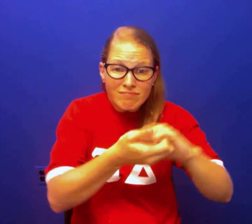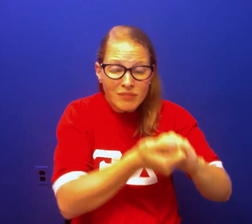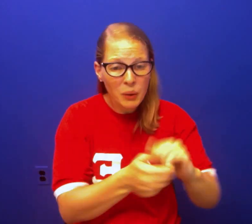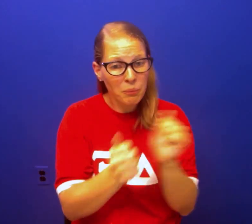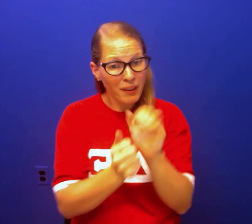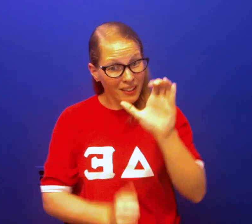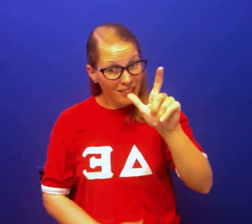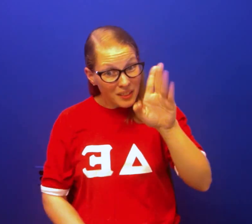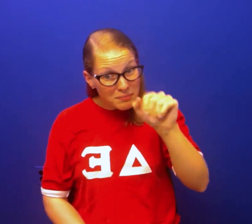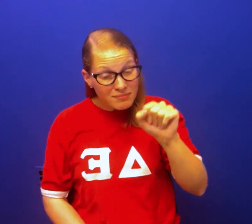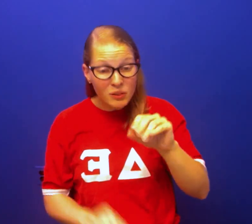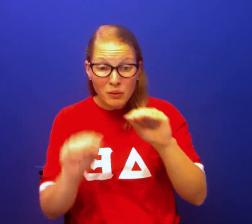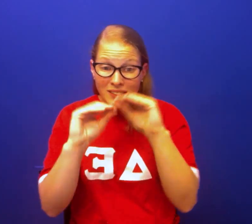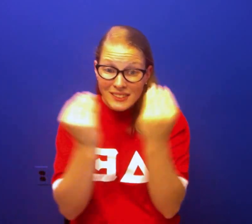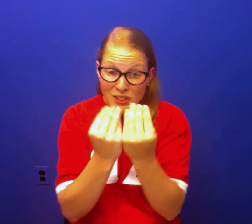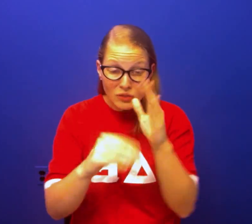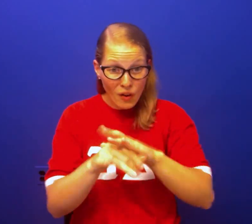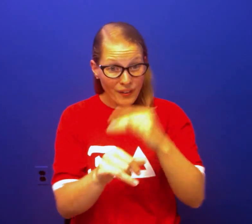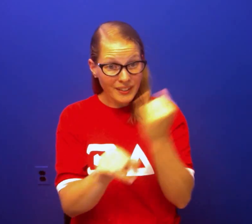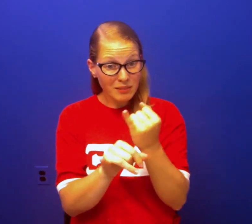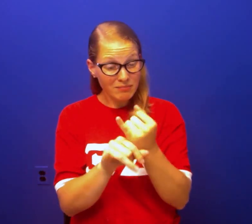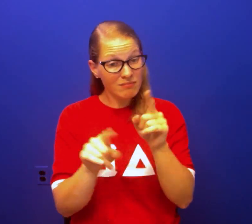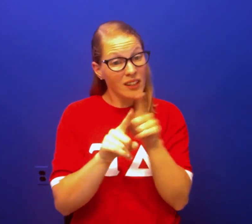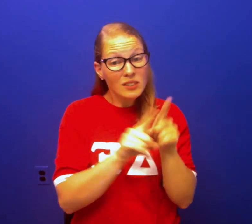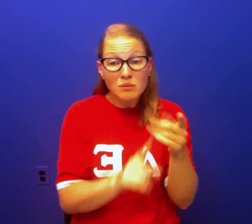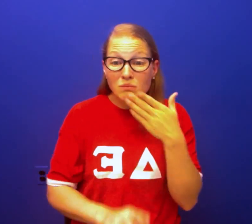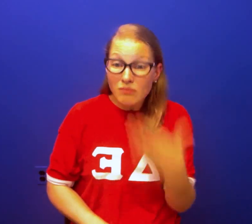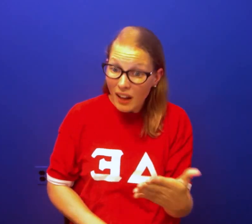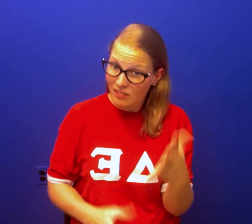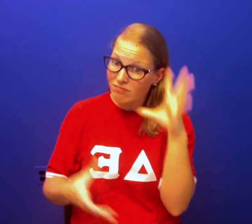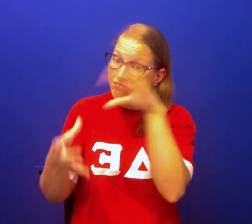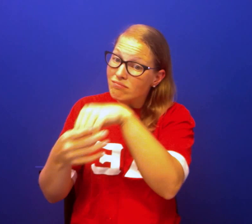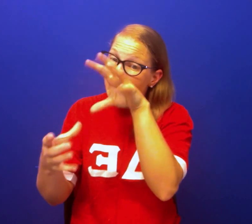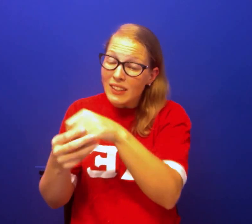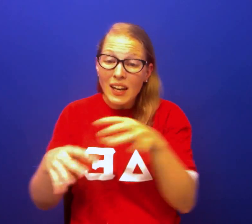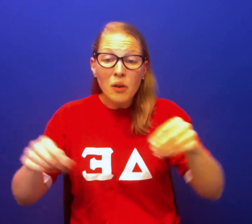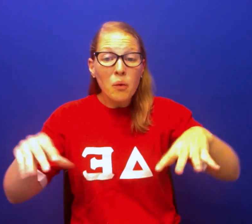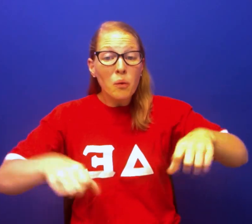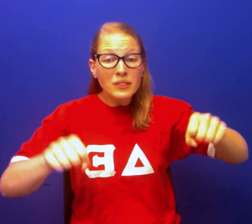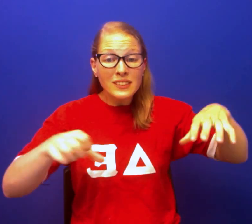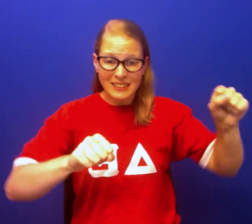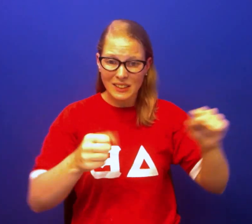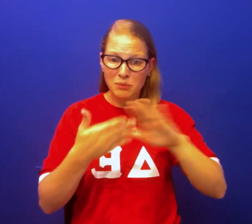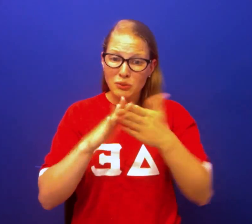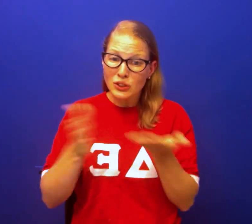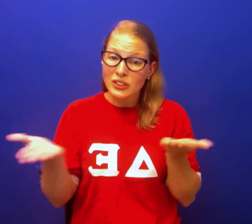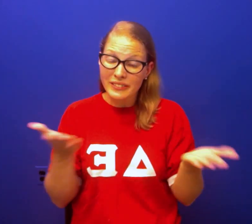with clubs and organizations on campus. As well as involving and hosting community services